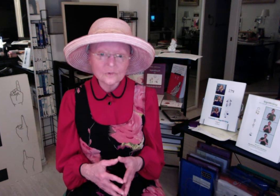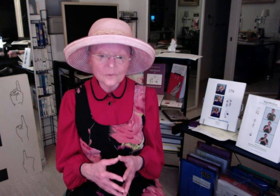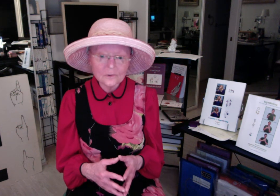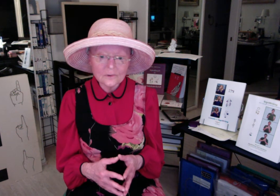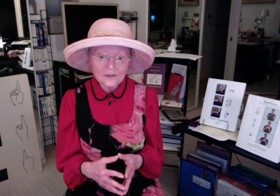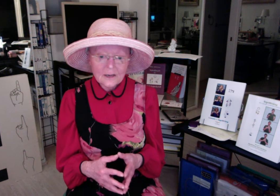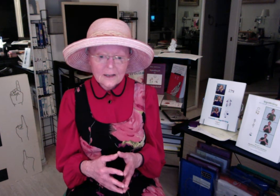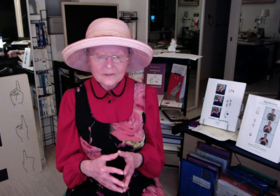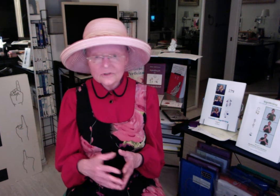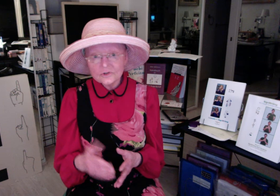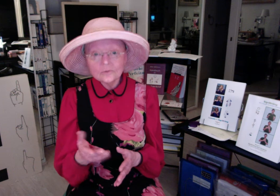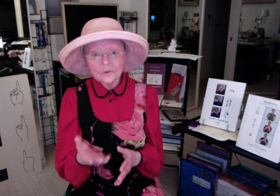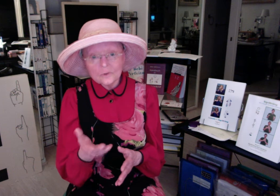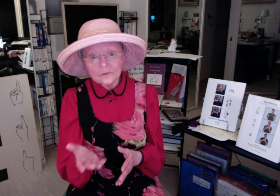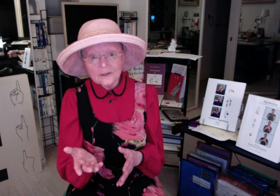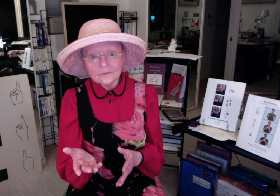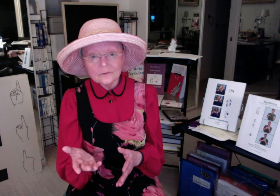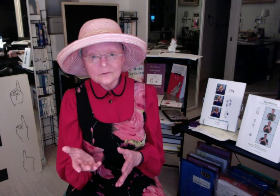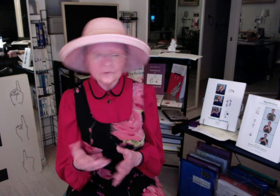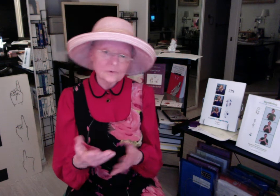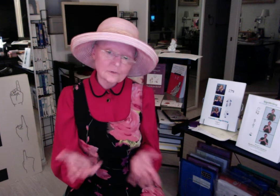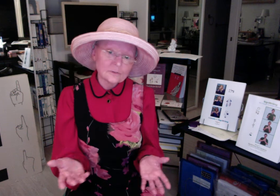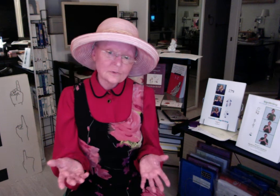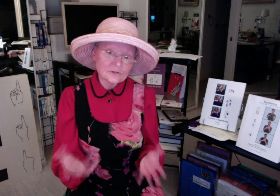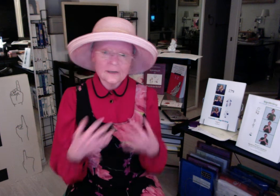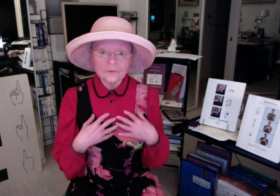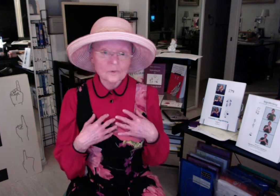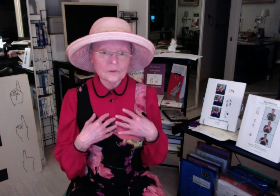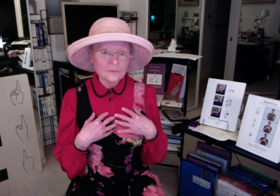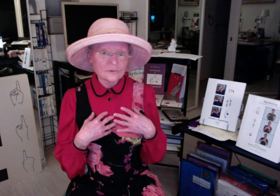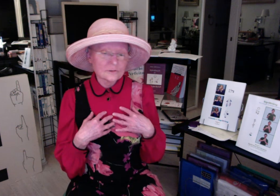world and since you know your language - you know LIBRAS. I don't know LIBRAS.